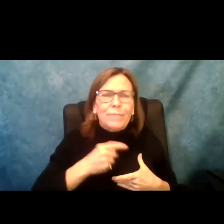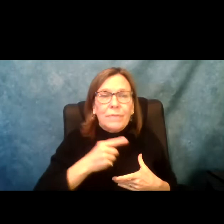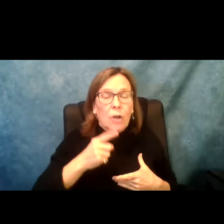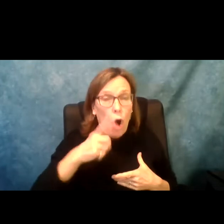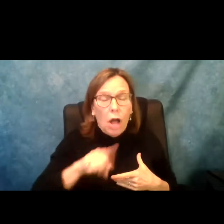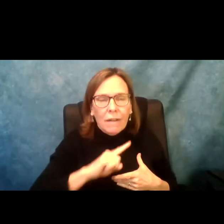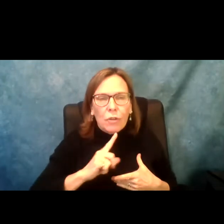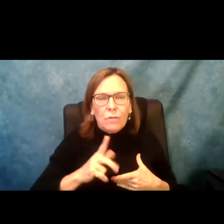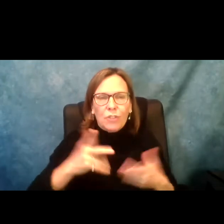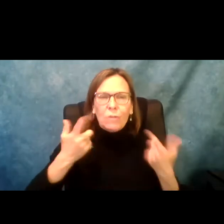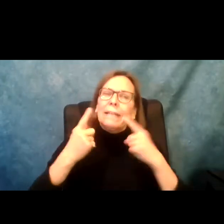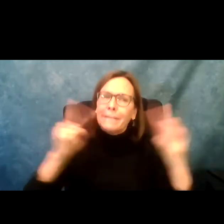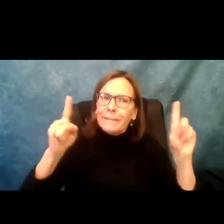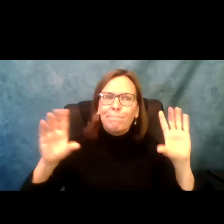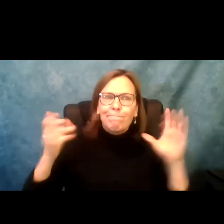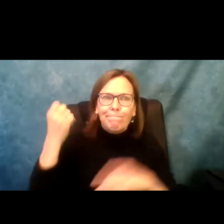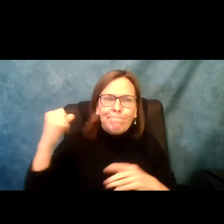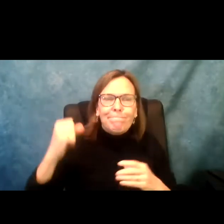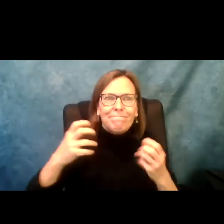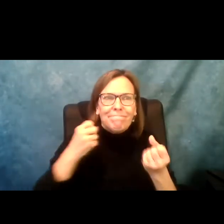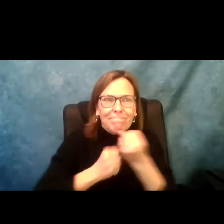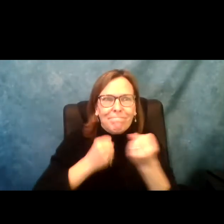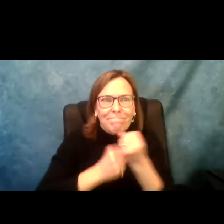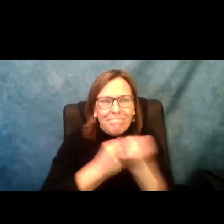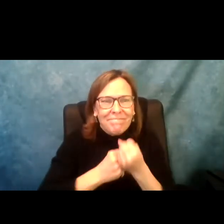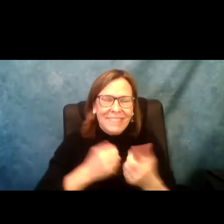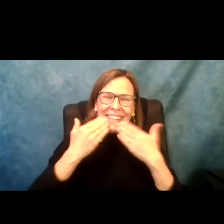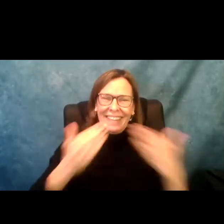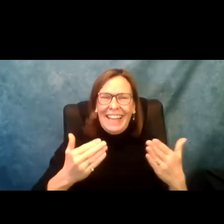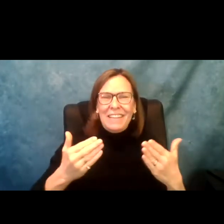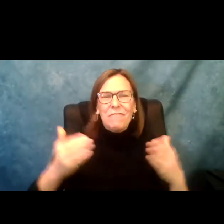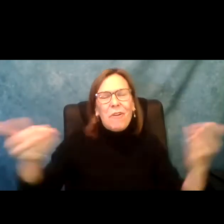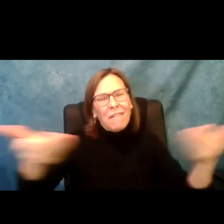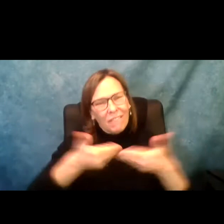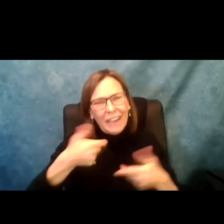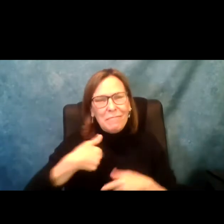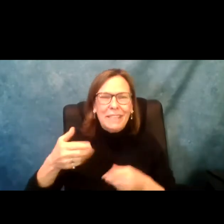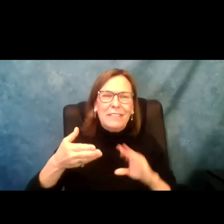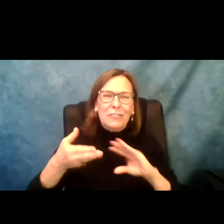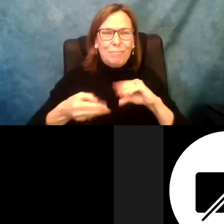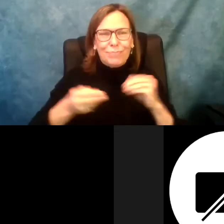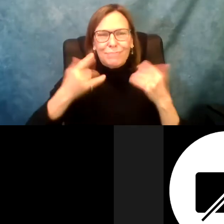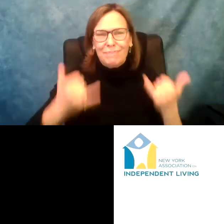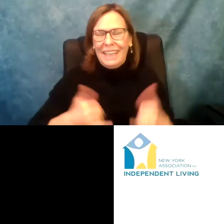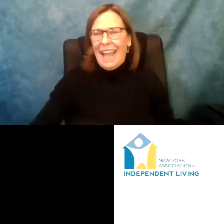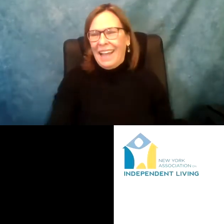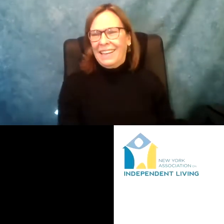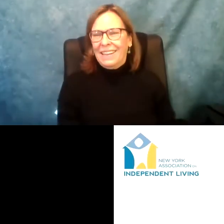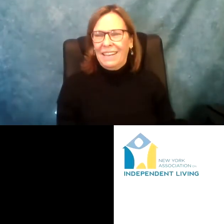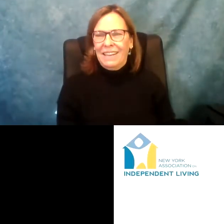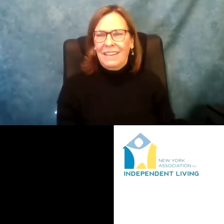contact me as well. But my heart is here. My heart is with all of you. Let's mick this happen. Let's make it